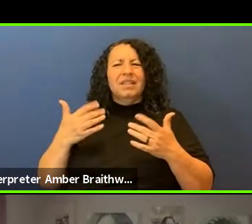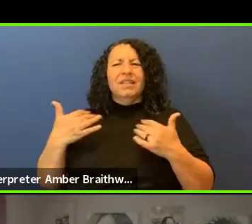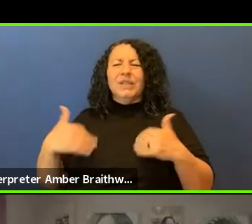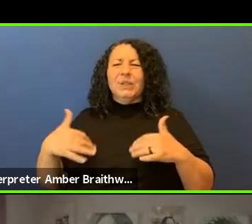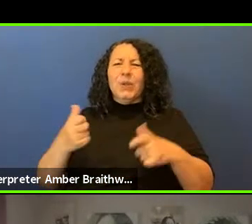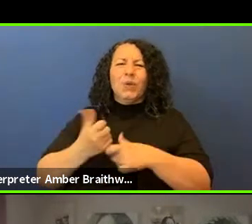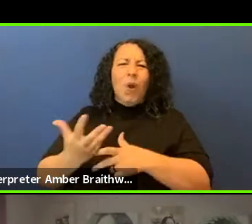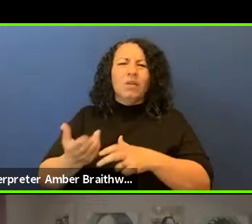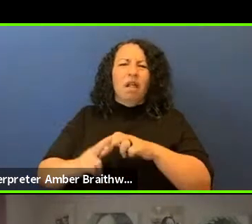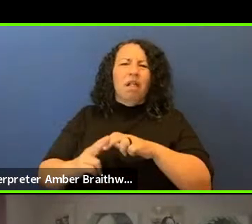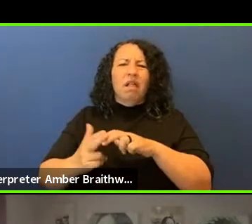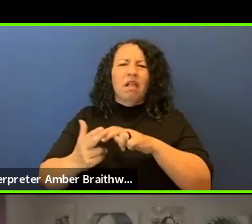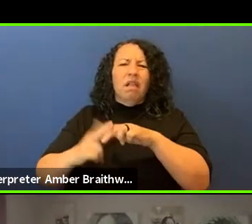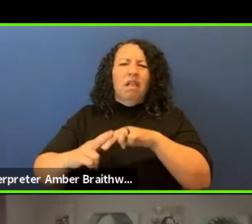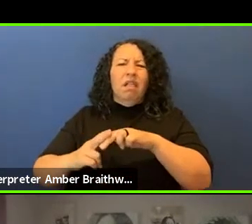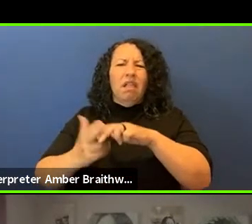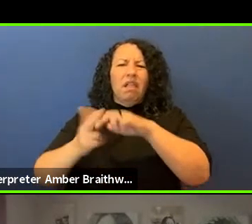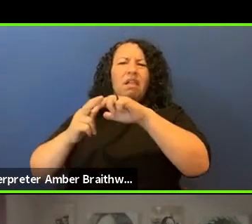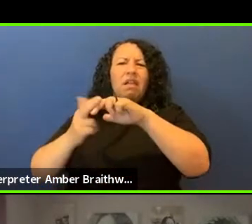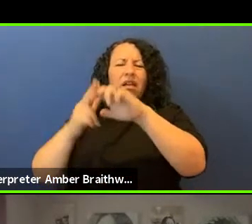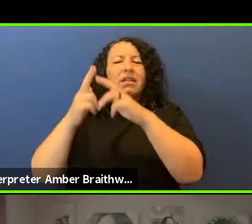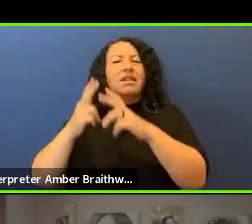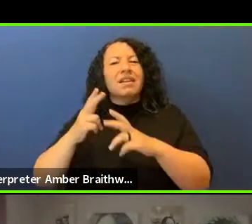and it's a false sense of what the reality is